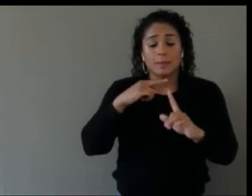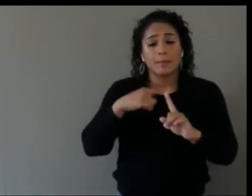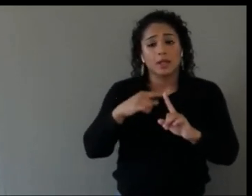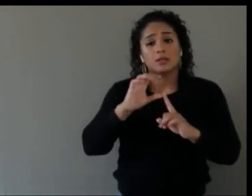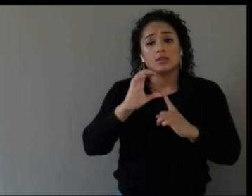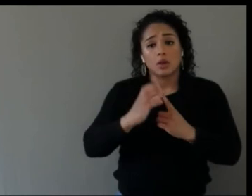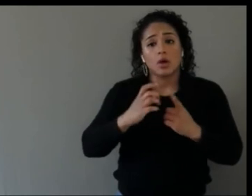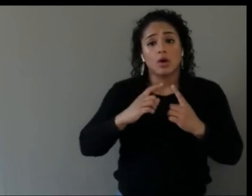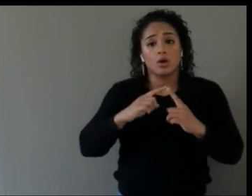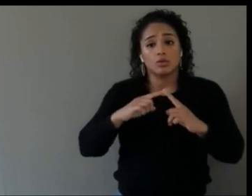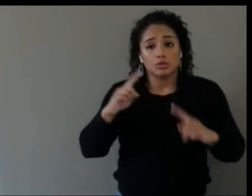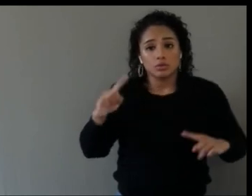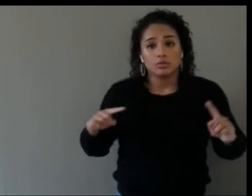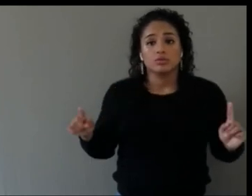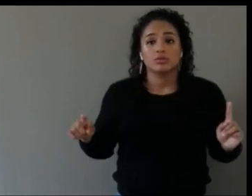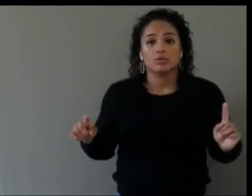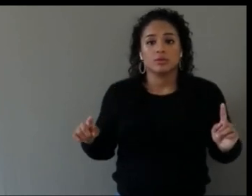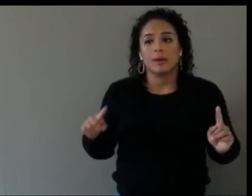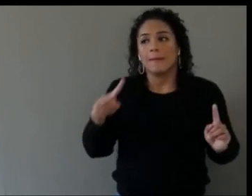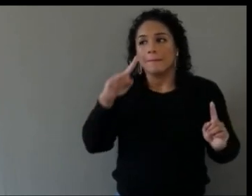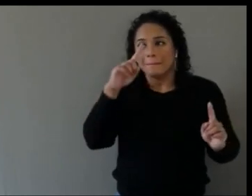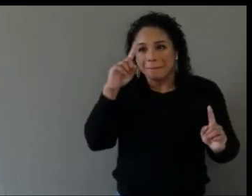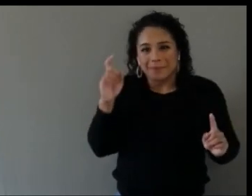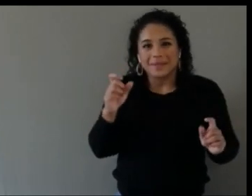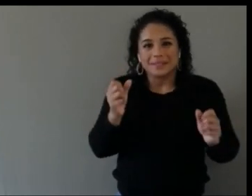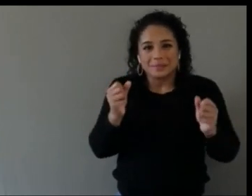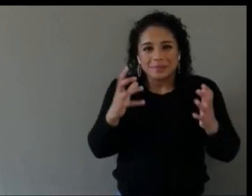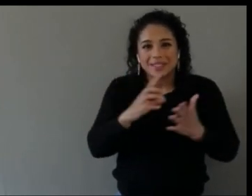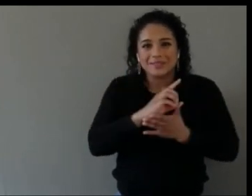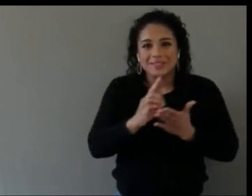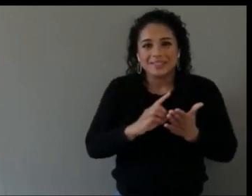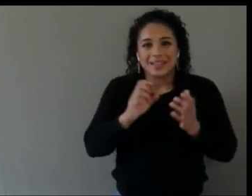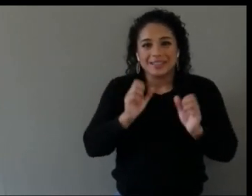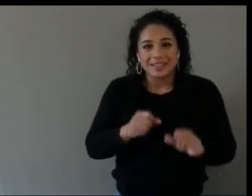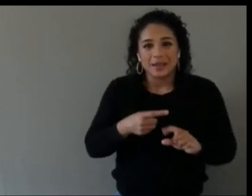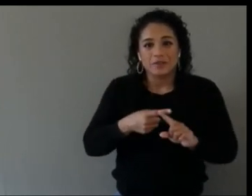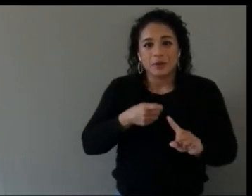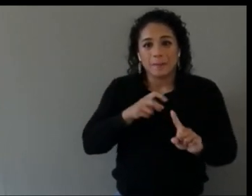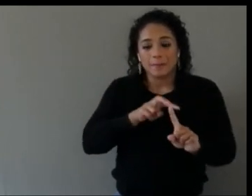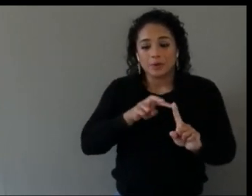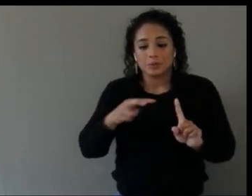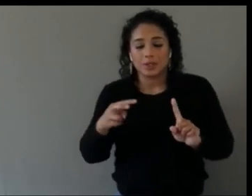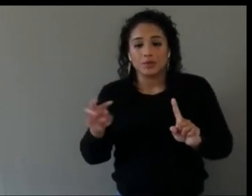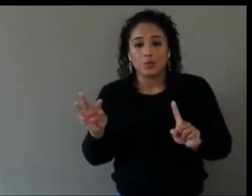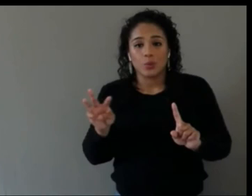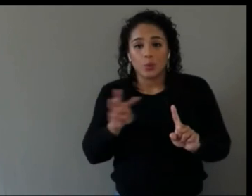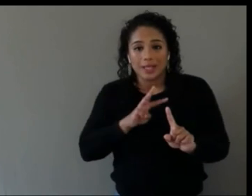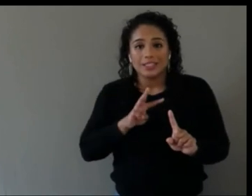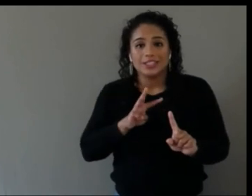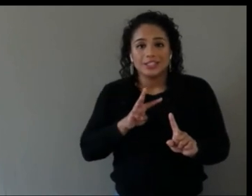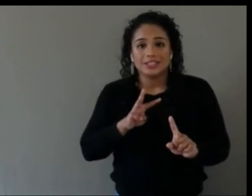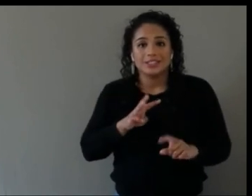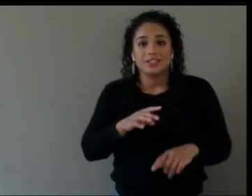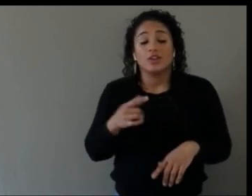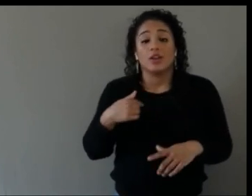from a Western perspective. This morning I was talking to somebody from the University of Kuwait, and there's a completely